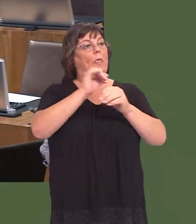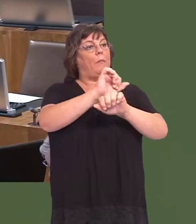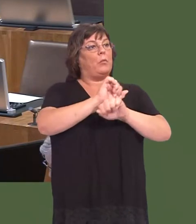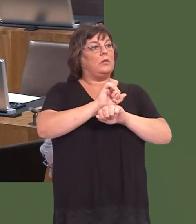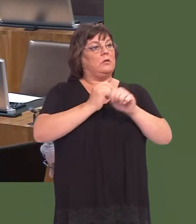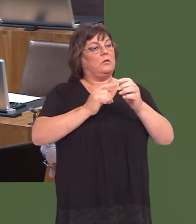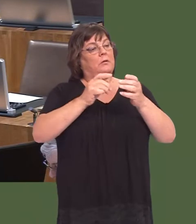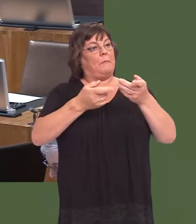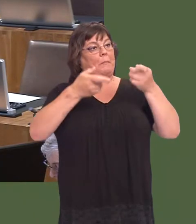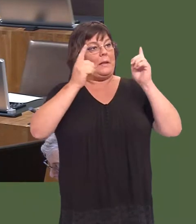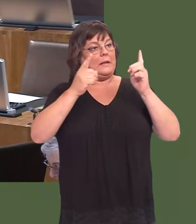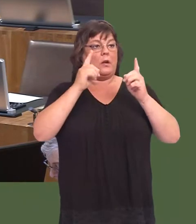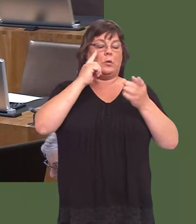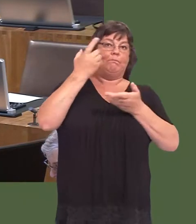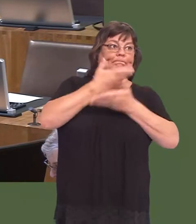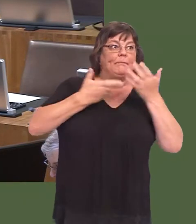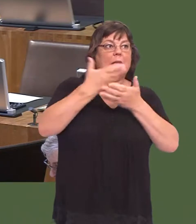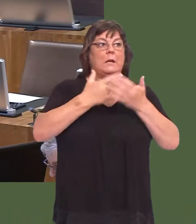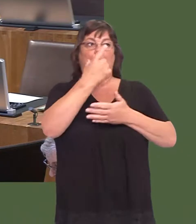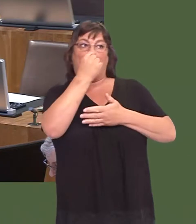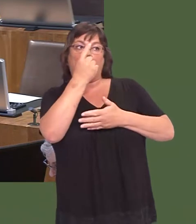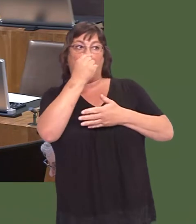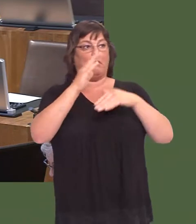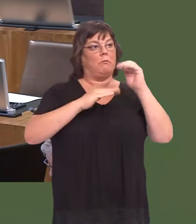site for development of a new prison at Baglan, and Welsh Government officials are also having